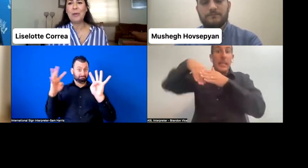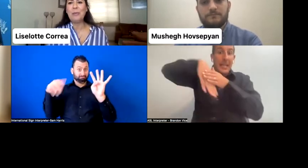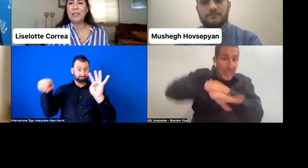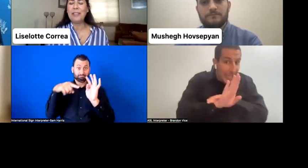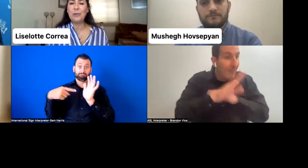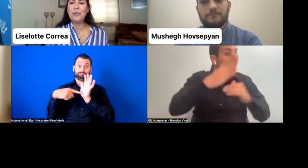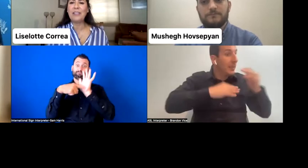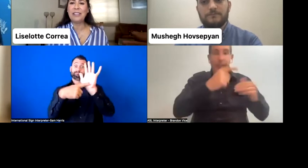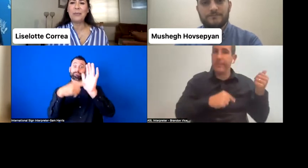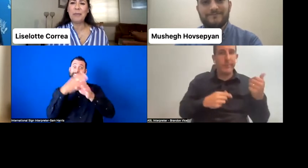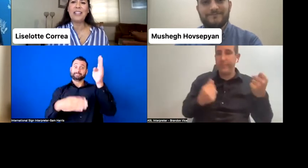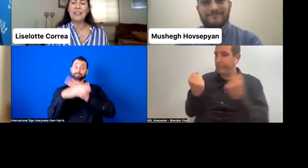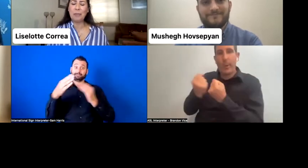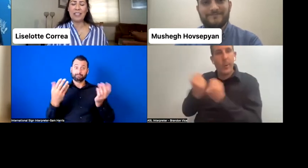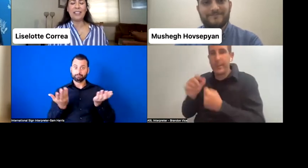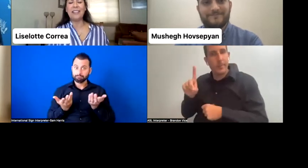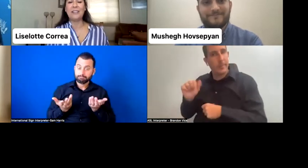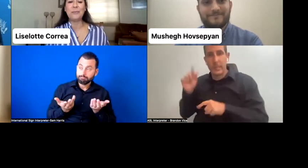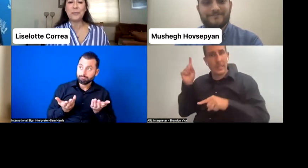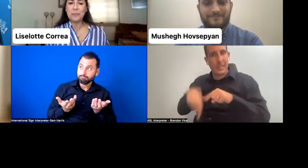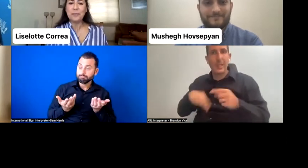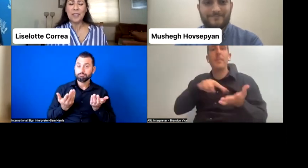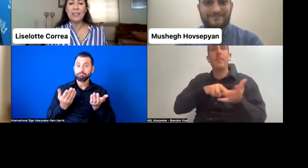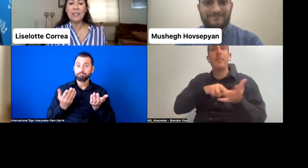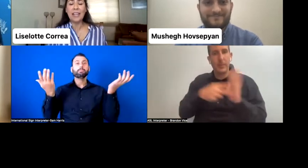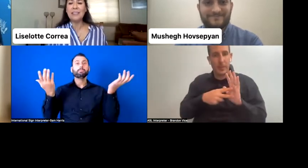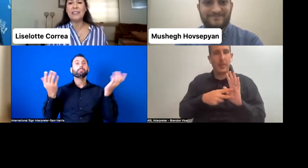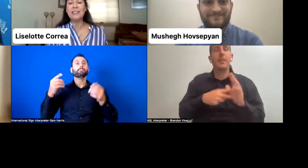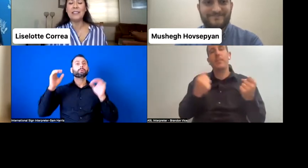Probably those are the main challenges